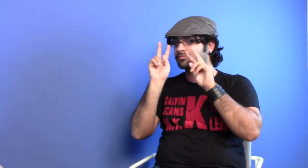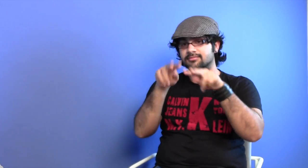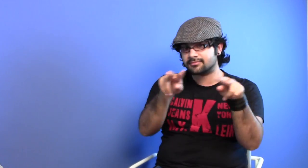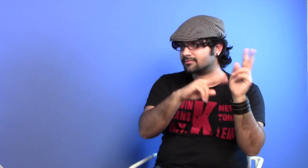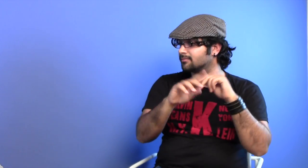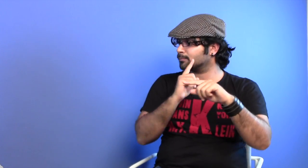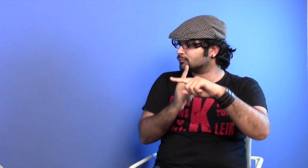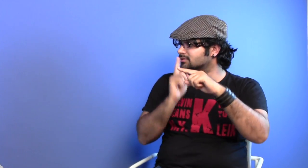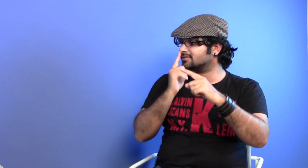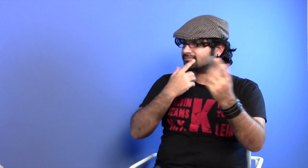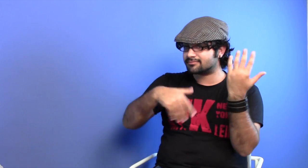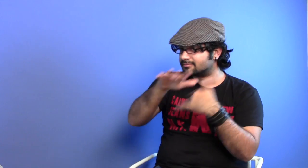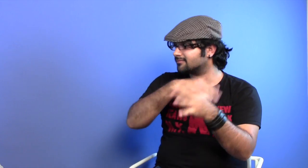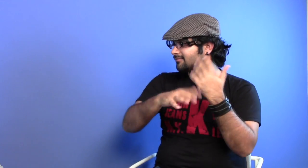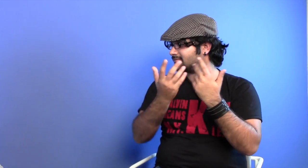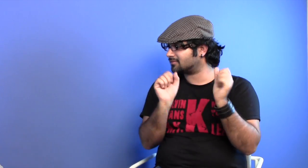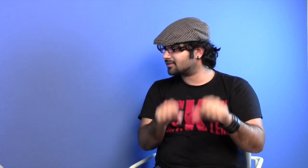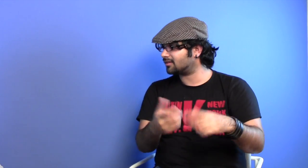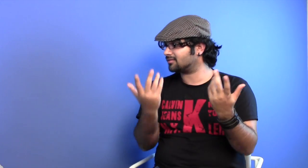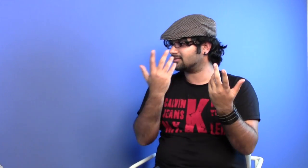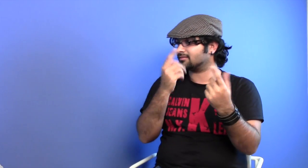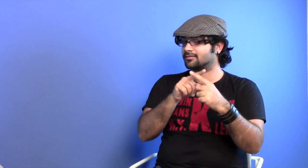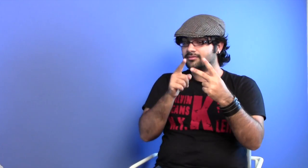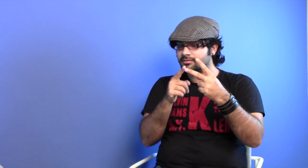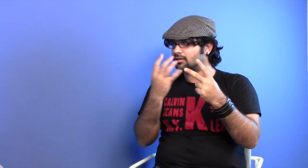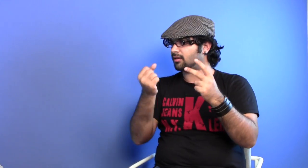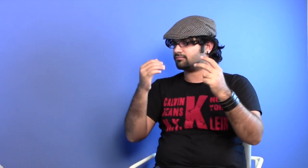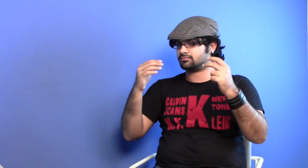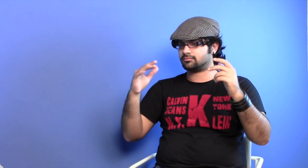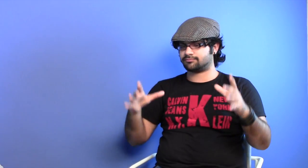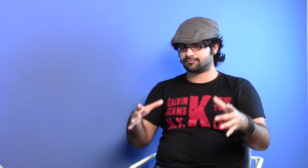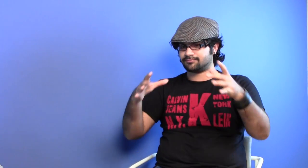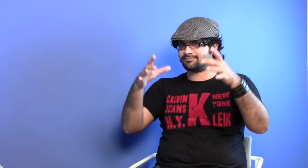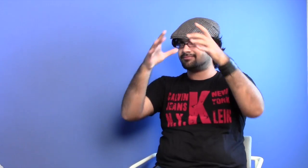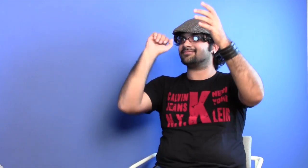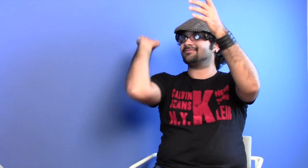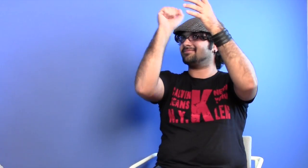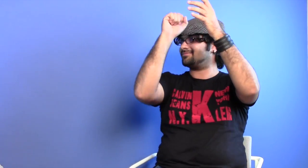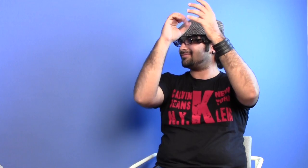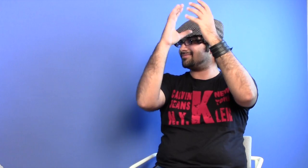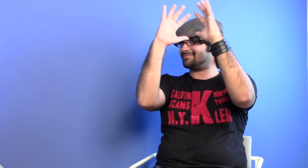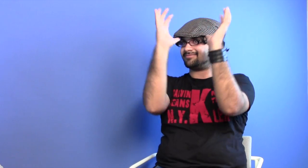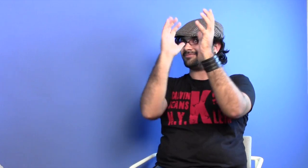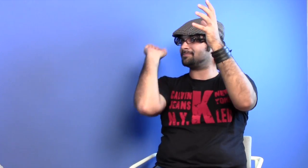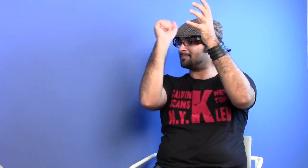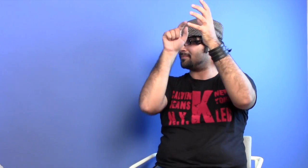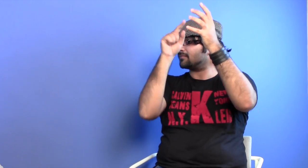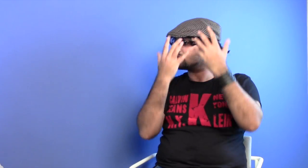sculptures for the Ganesh festival. There's also many Deaf people there as well. There's the Janmashtami where Deaf